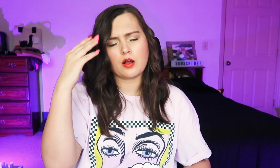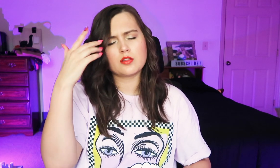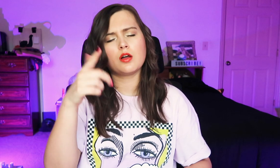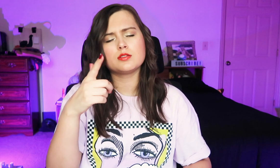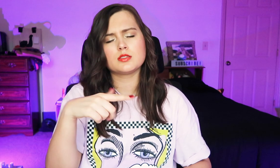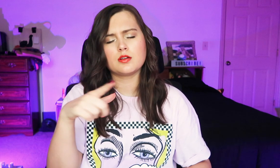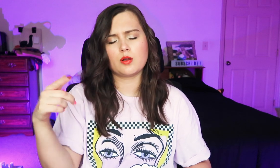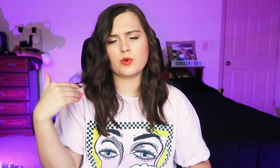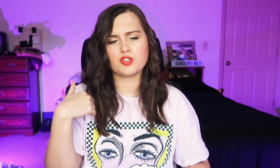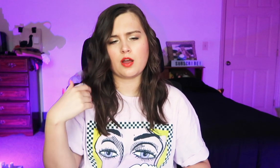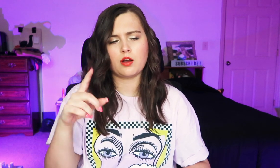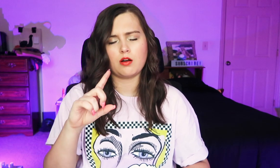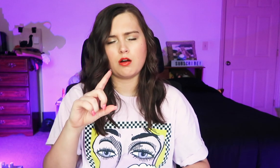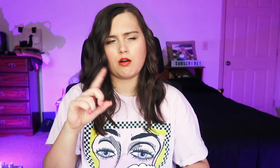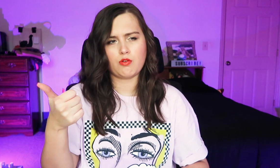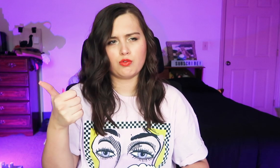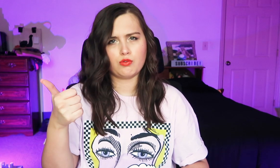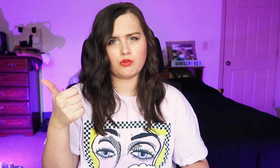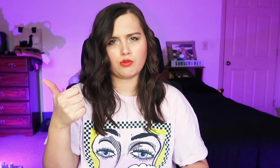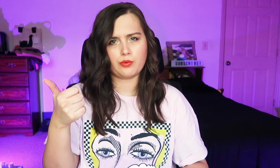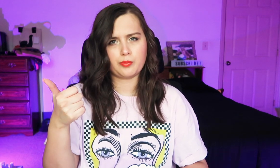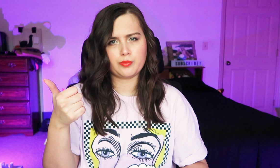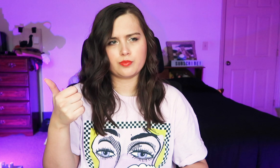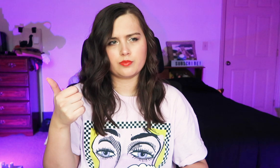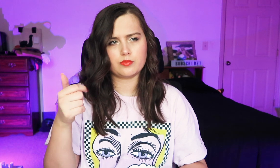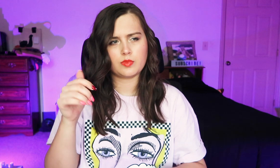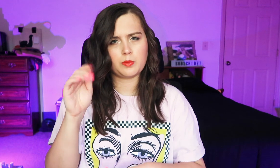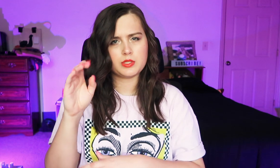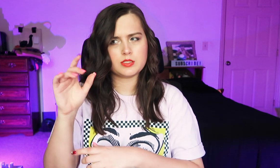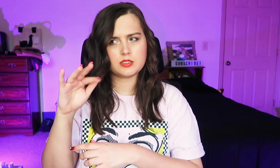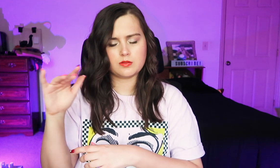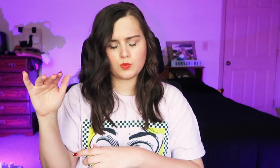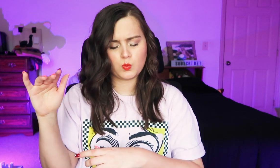I thought DGS had more to the alphabet.